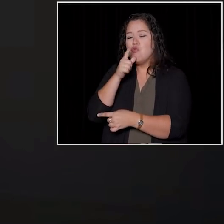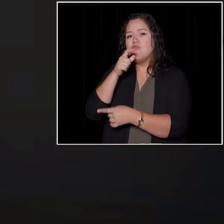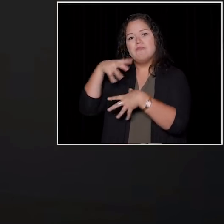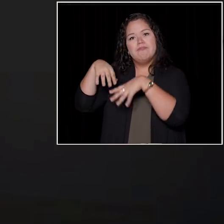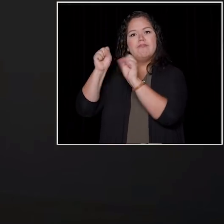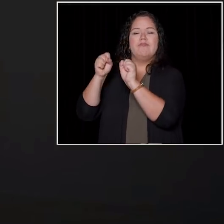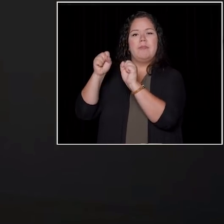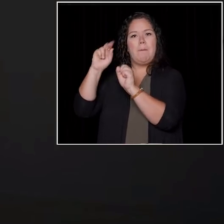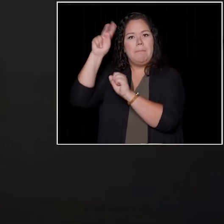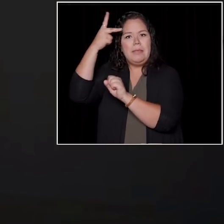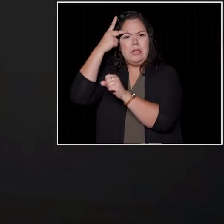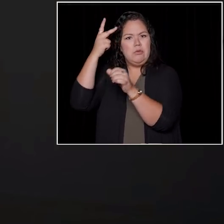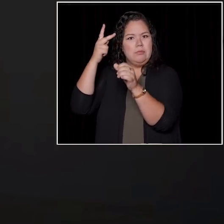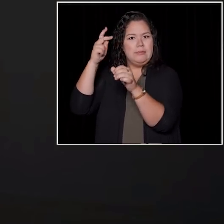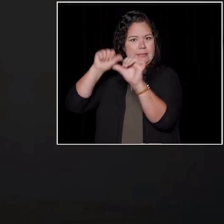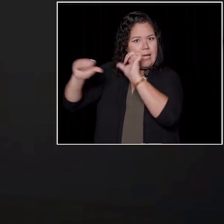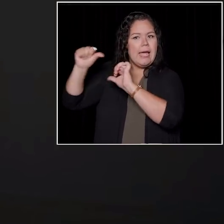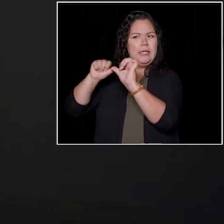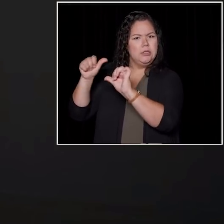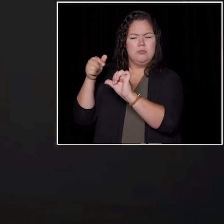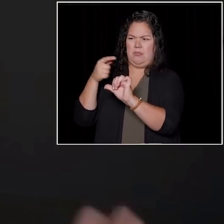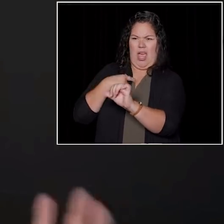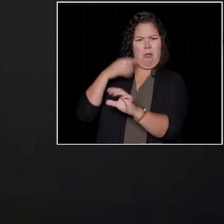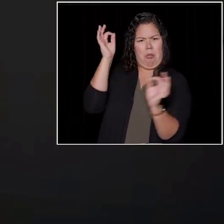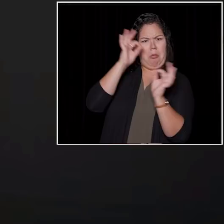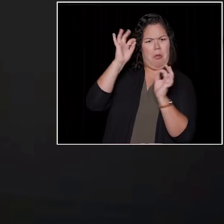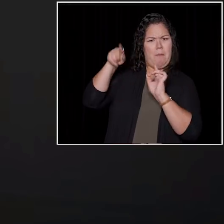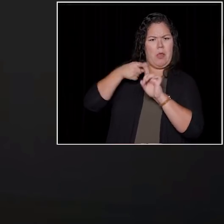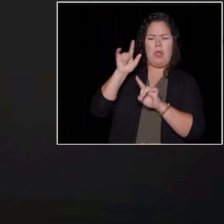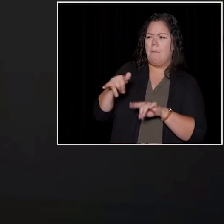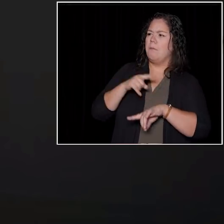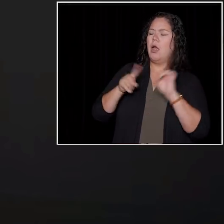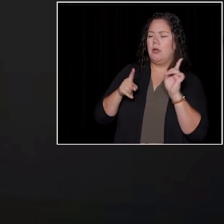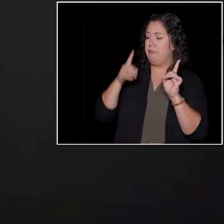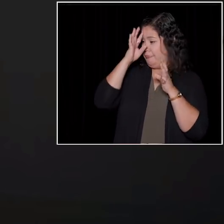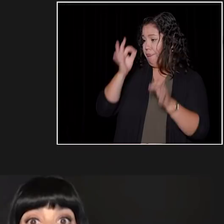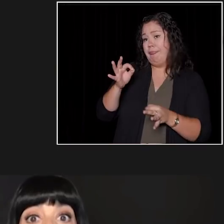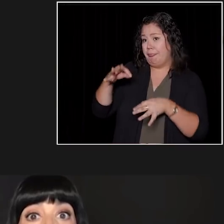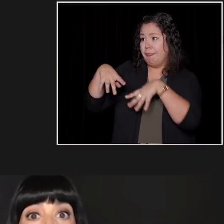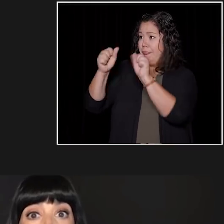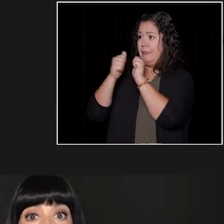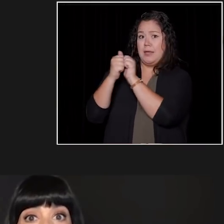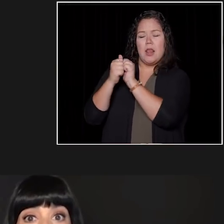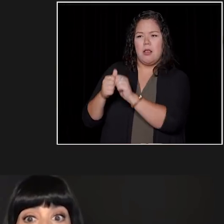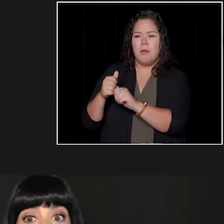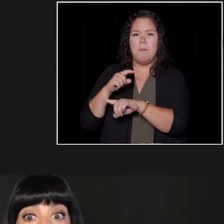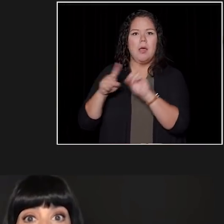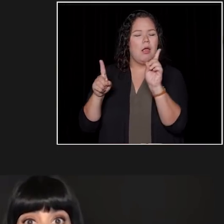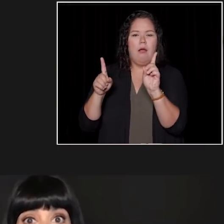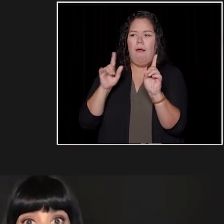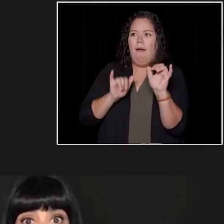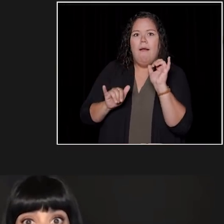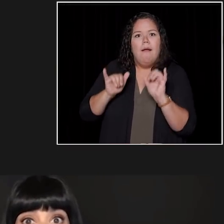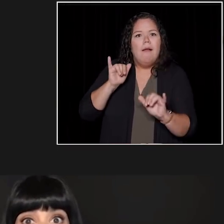And I didn't know what political science was and I went and took that class and I was like, "Oh, that's me.